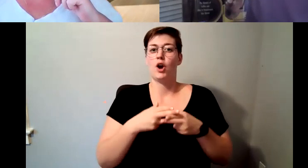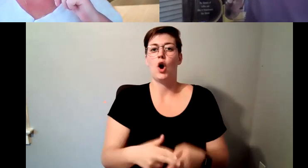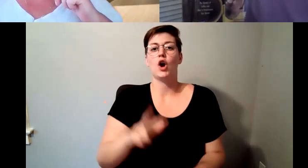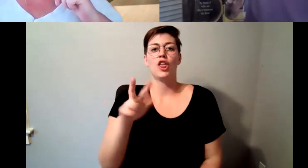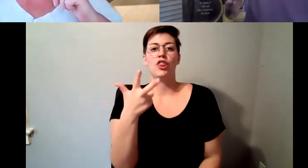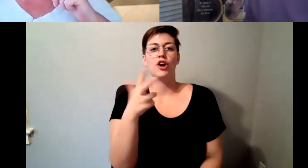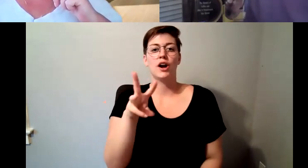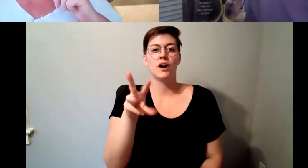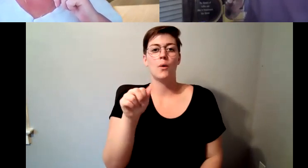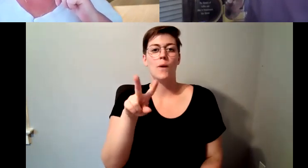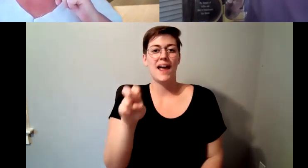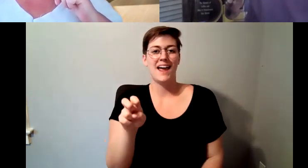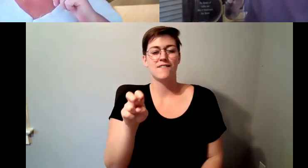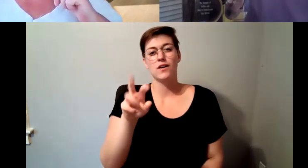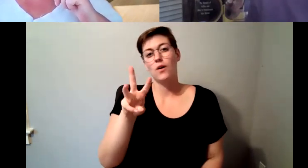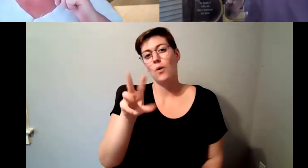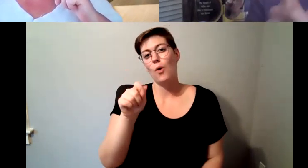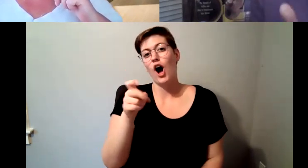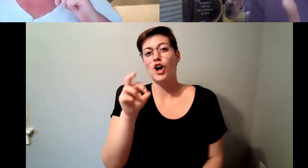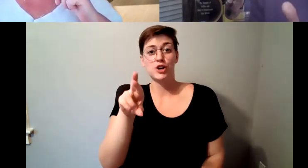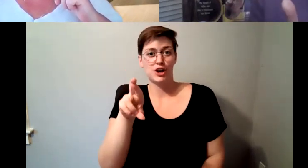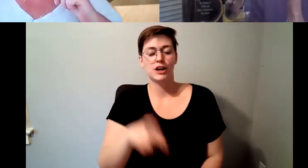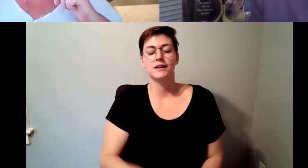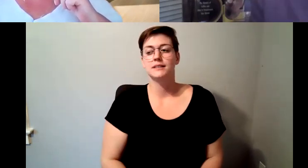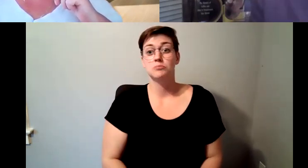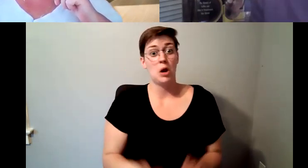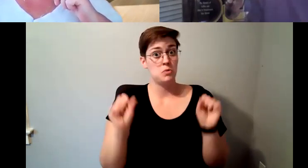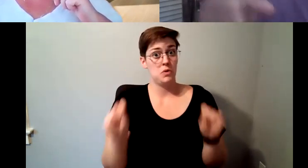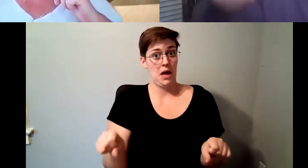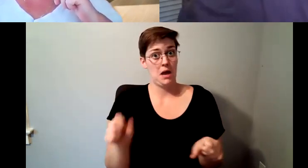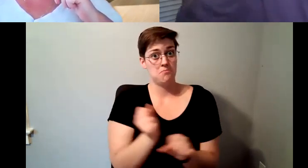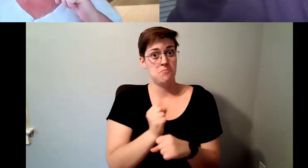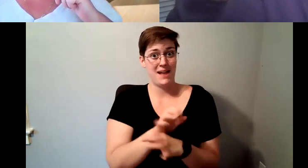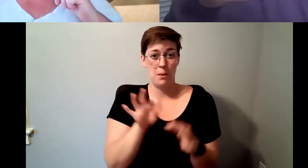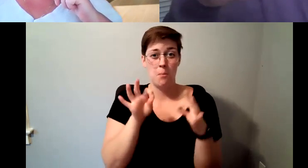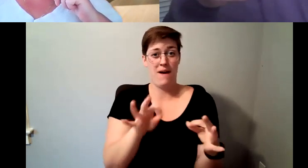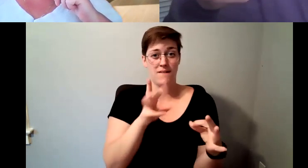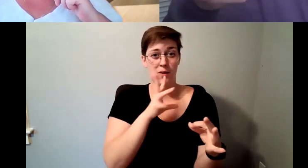D. Major Cohen: And you can make perfect water for coffee you take a gallon of distilled